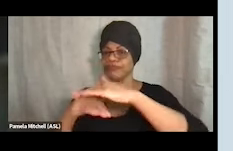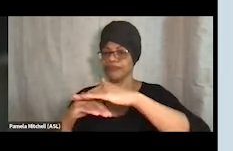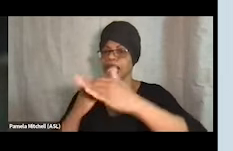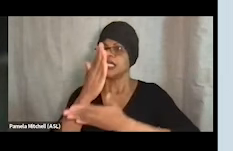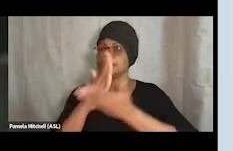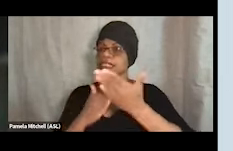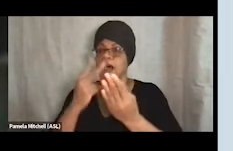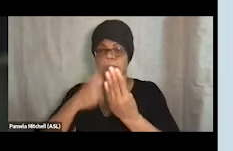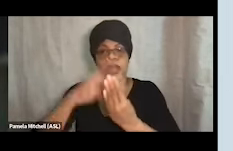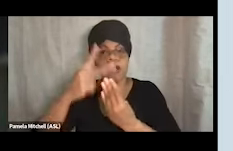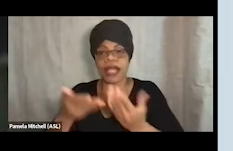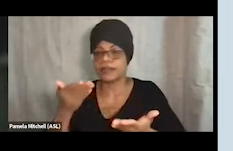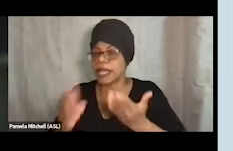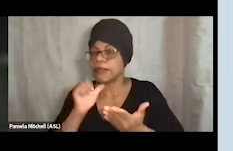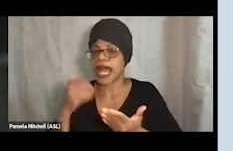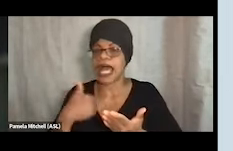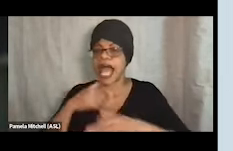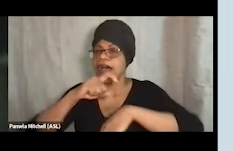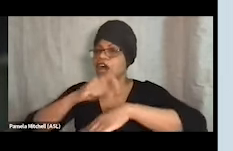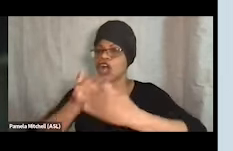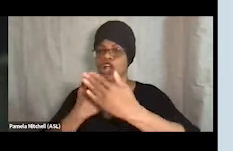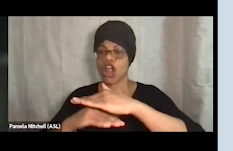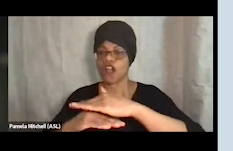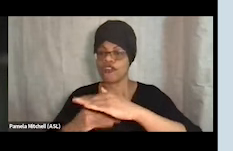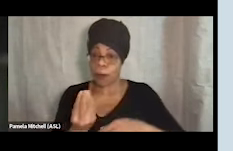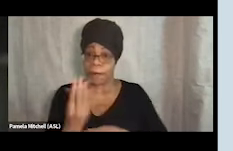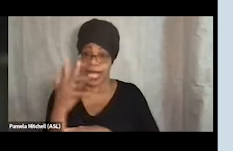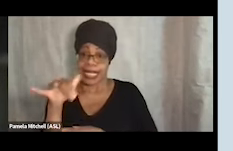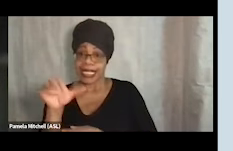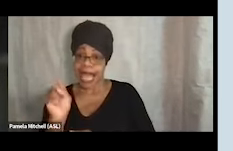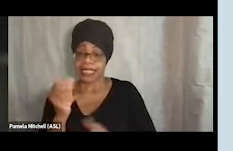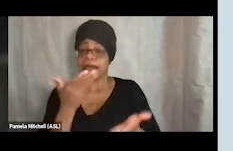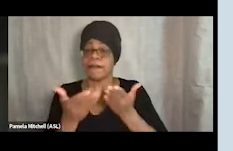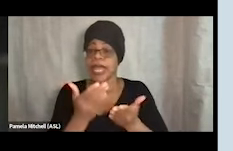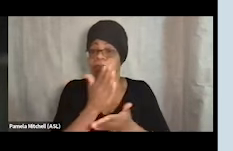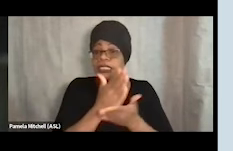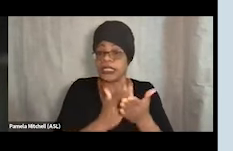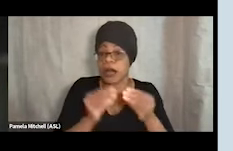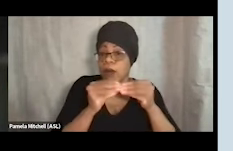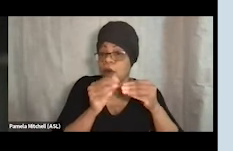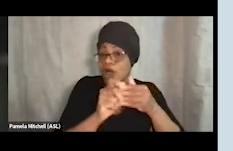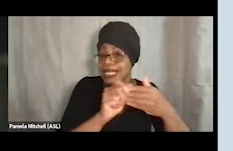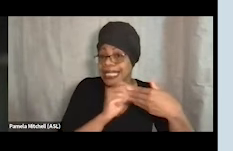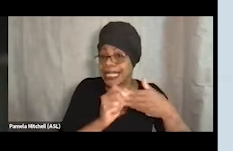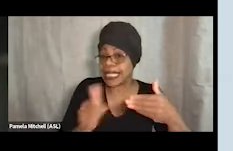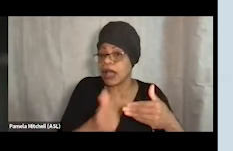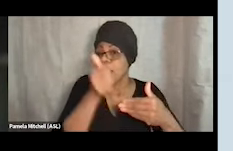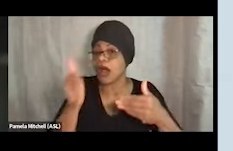many do, but those curfews may be a little bit later or a little bit more lenient. And then in terms of bed retention, you know,